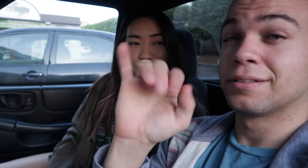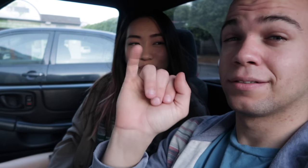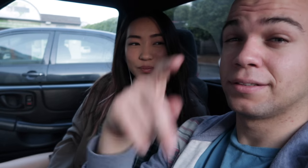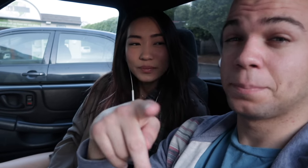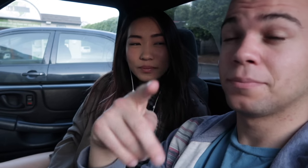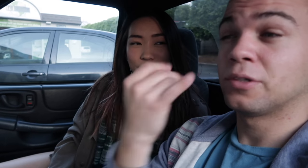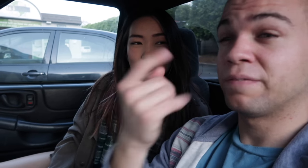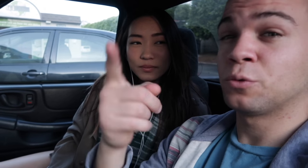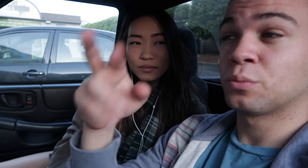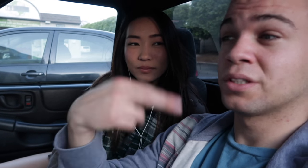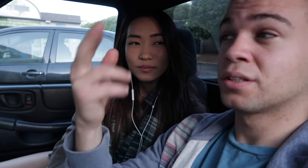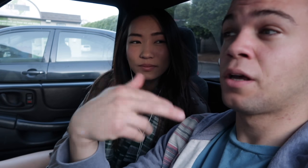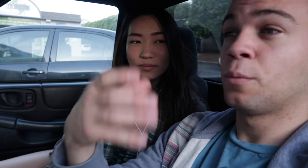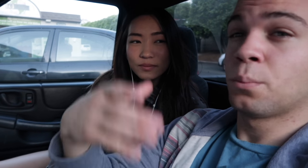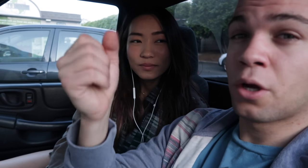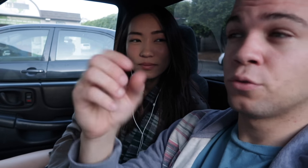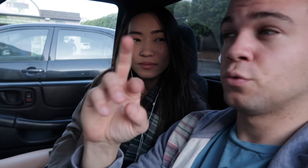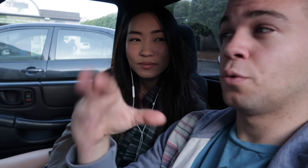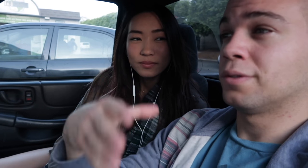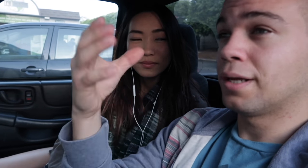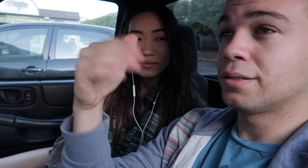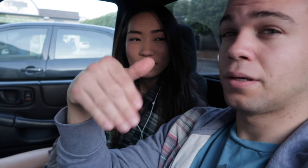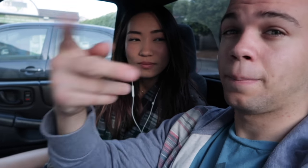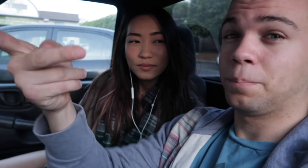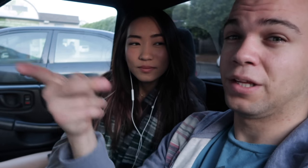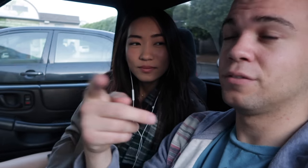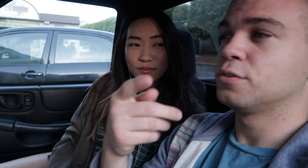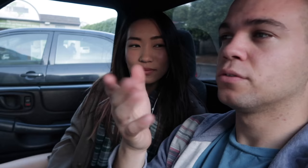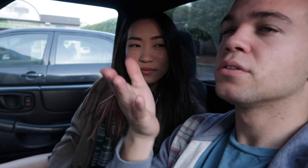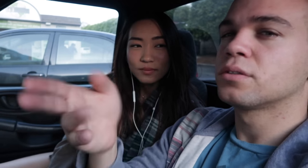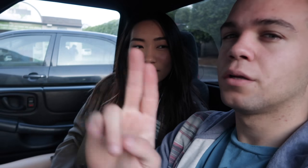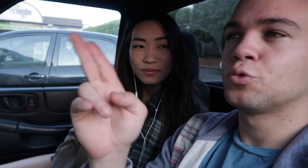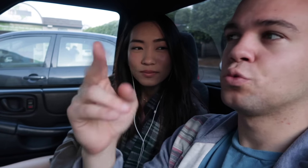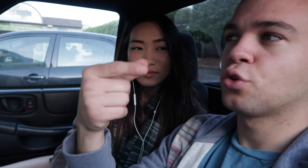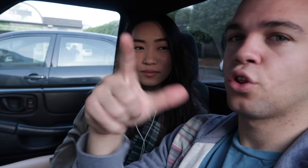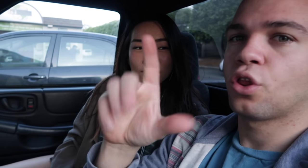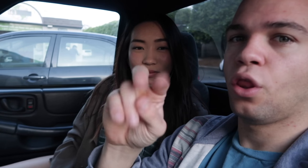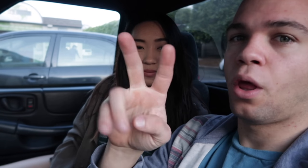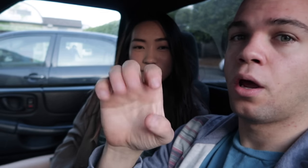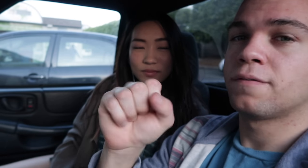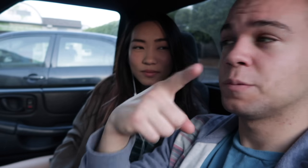just a tip: if you recycle bottles or cans at a place i suggest using gloves because